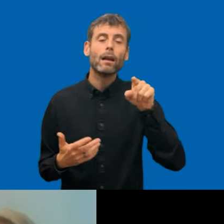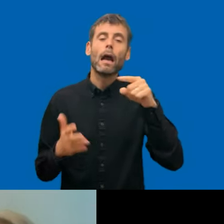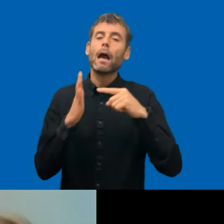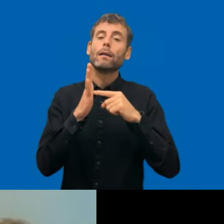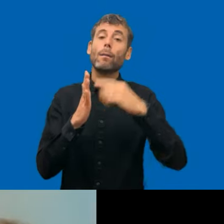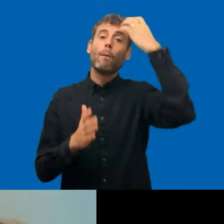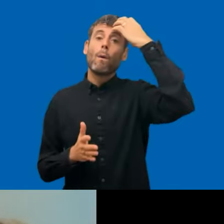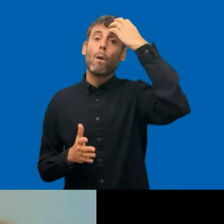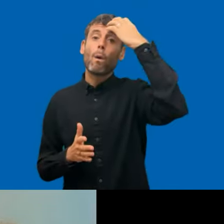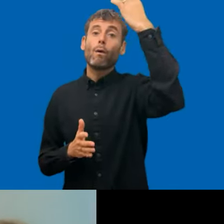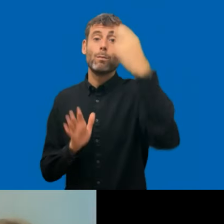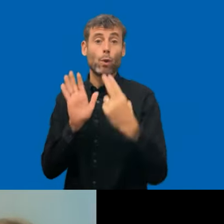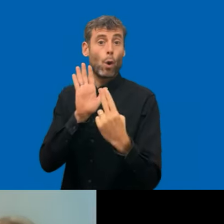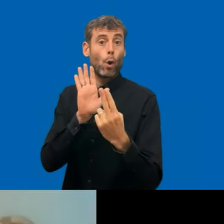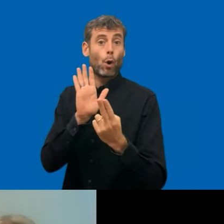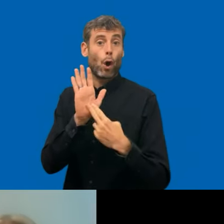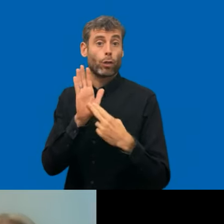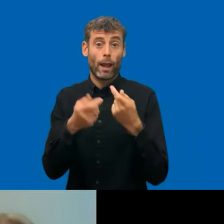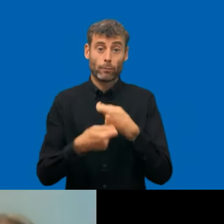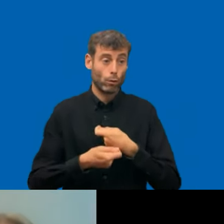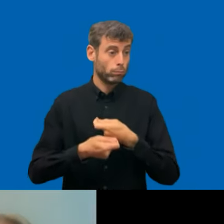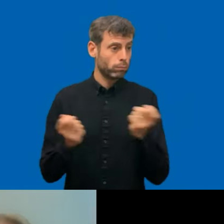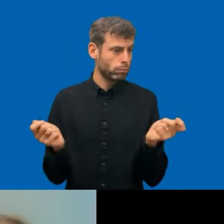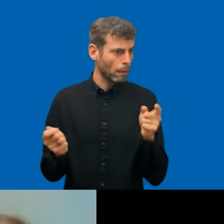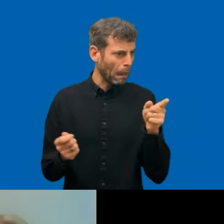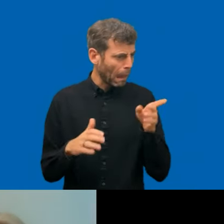We can also add that a lot of people think when they get this report,